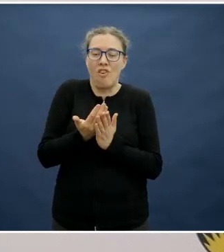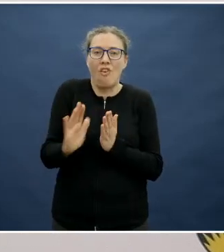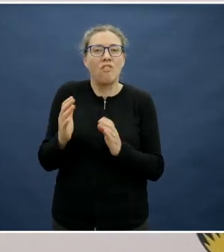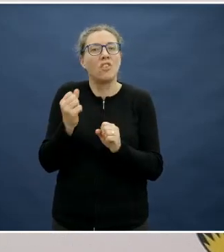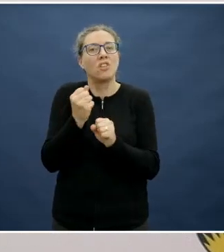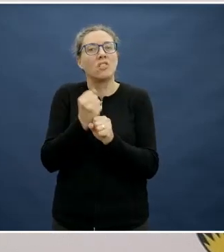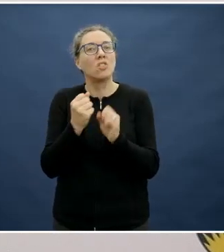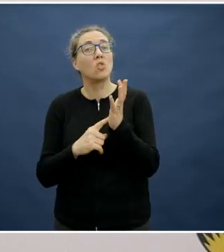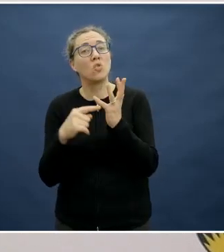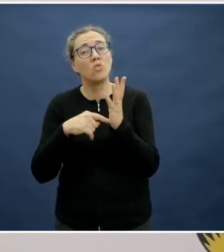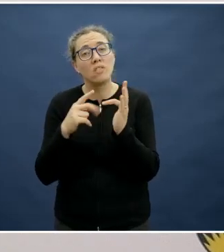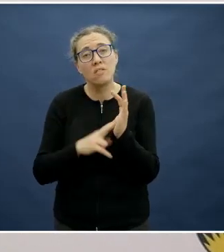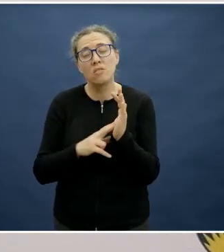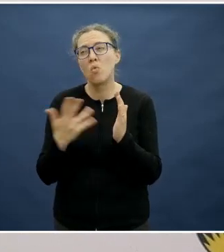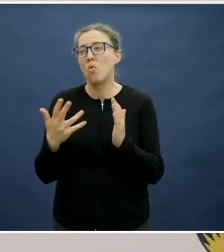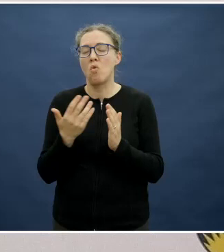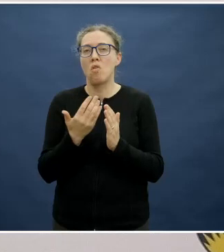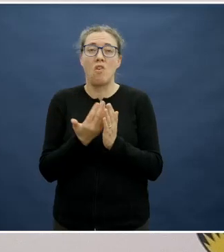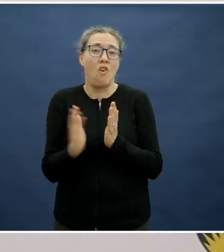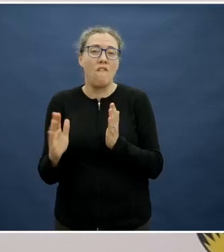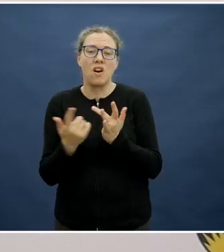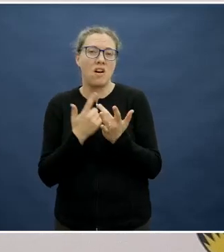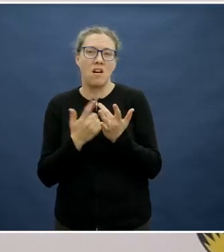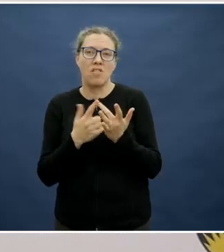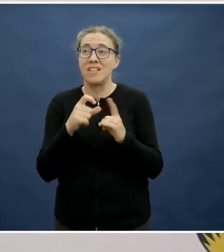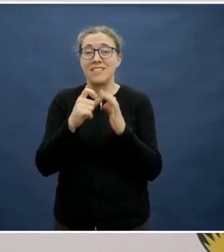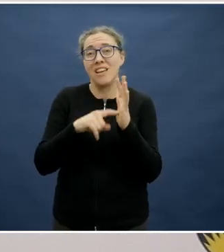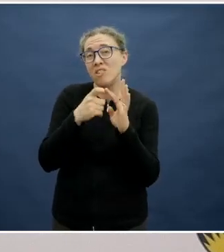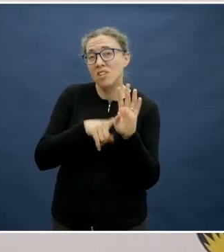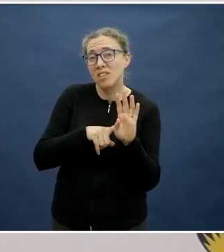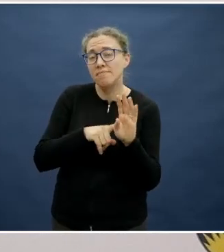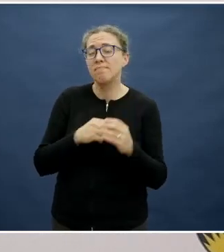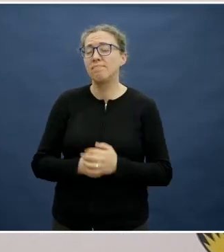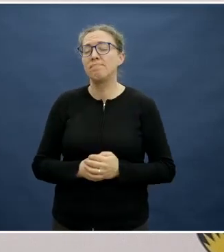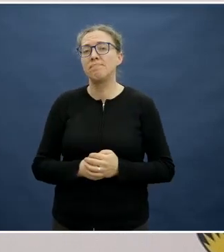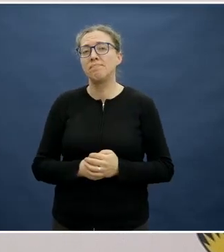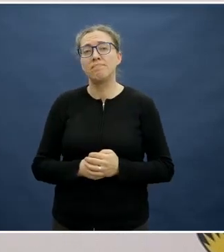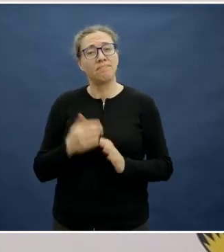Some special challenges there. Do parents need to think more carefully in those circumstances?